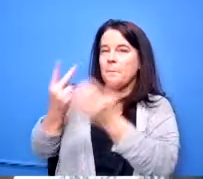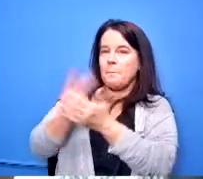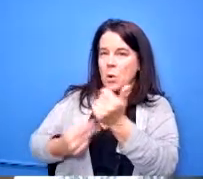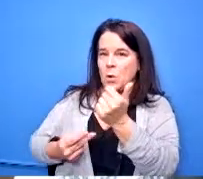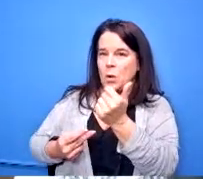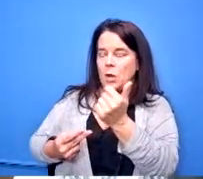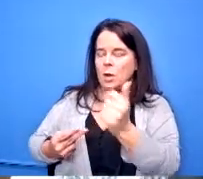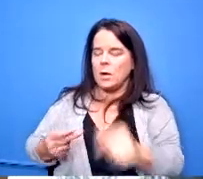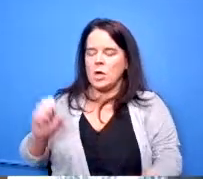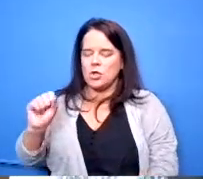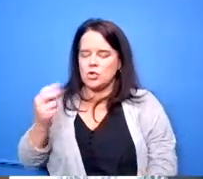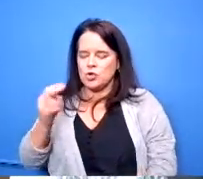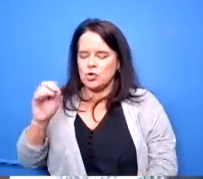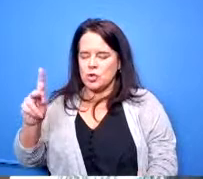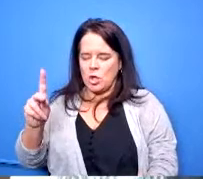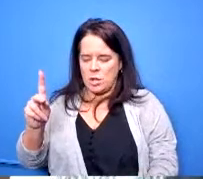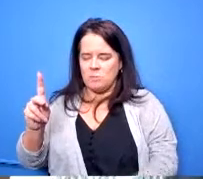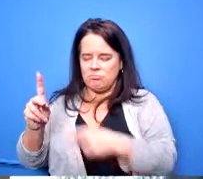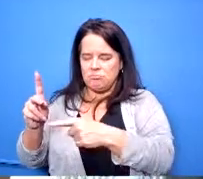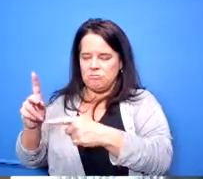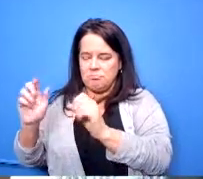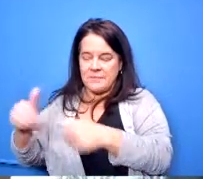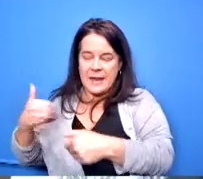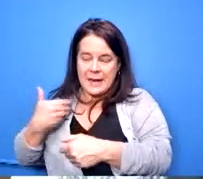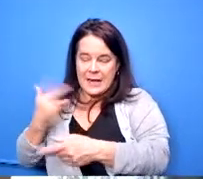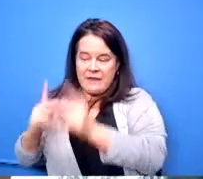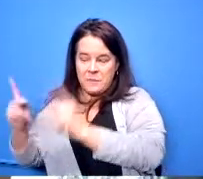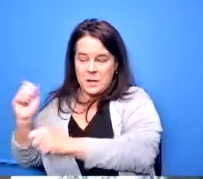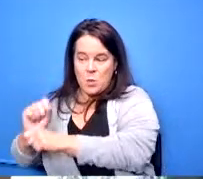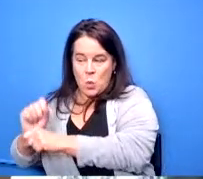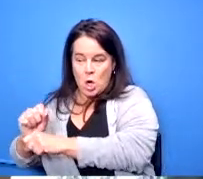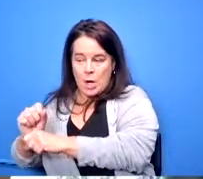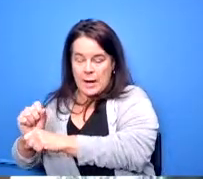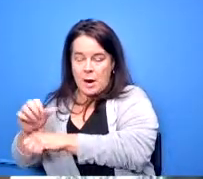shook could have employed that will have employees working on on the site so how they achieve that